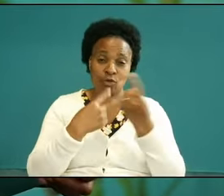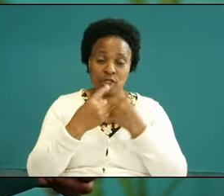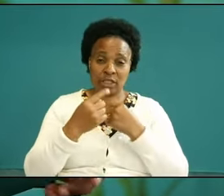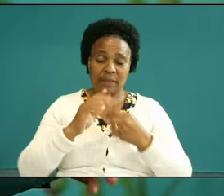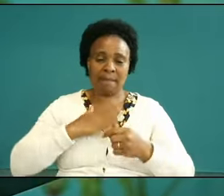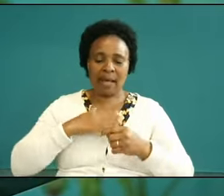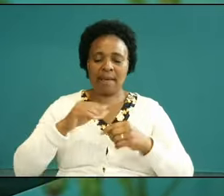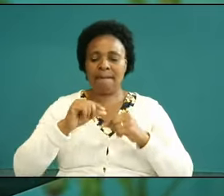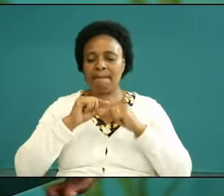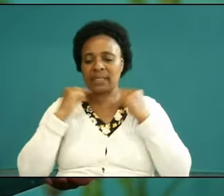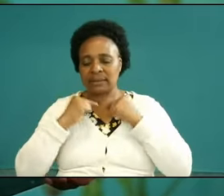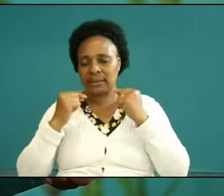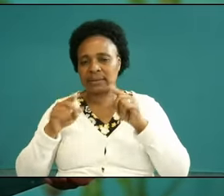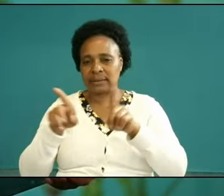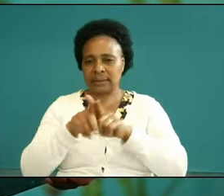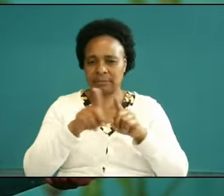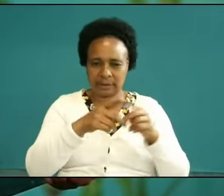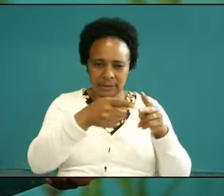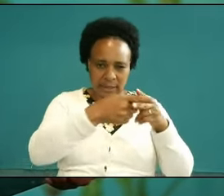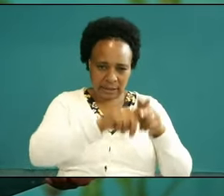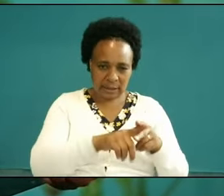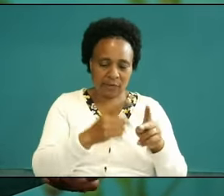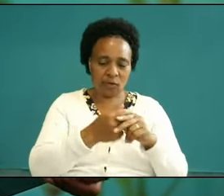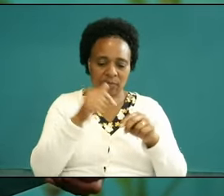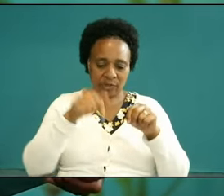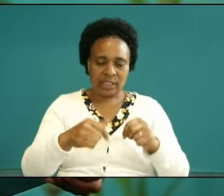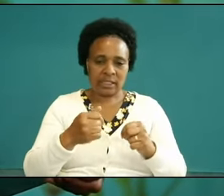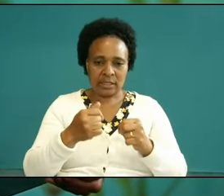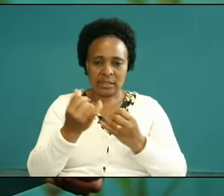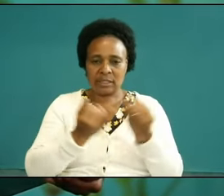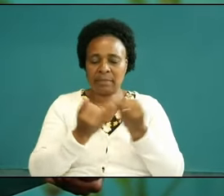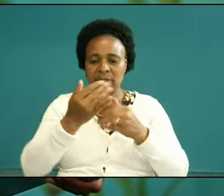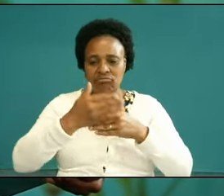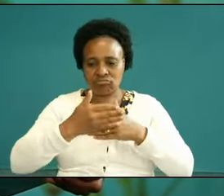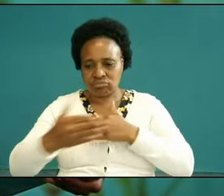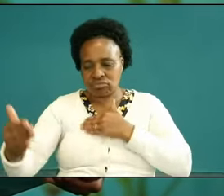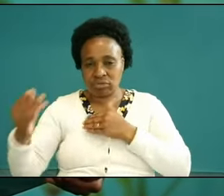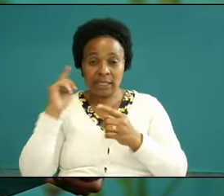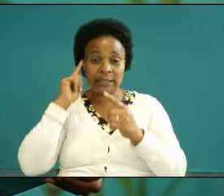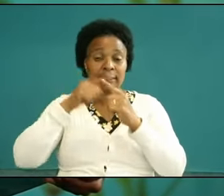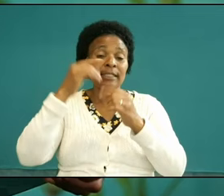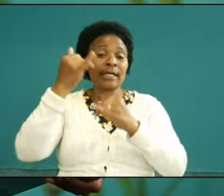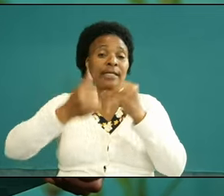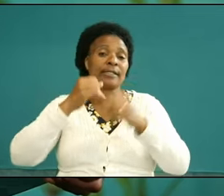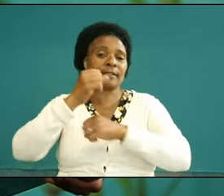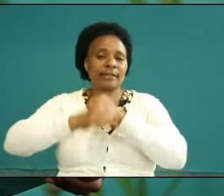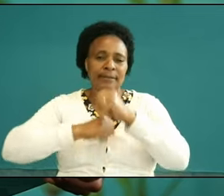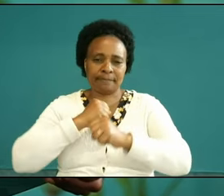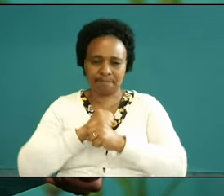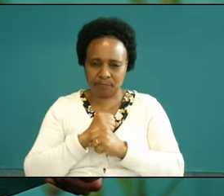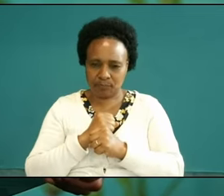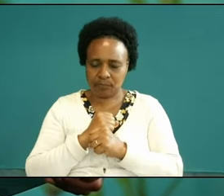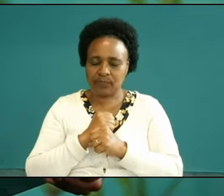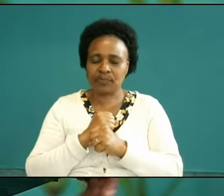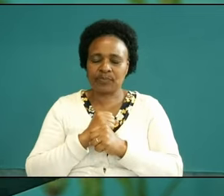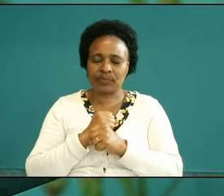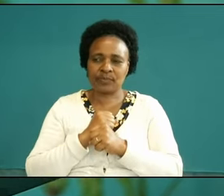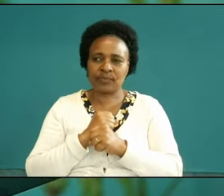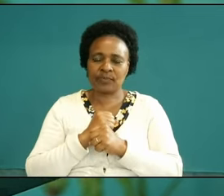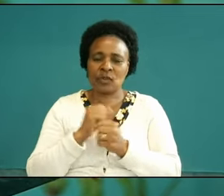pastors and starting from this sabbath going all the way to the end of the year we will change the